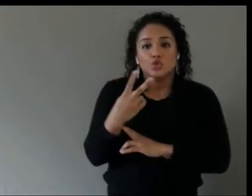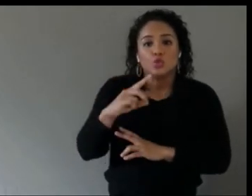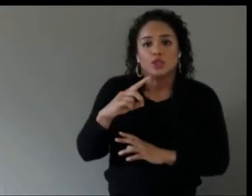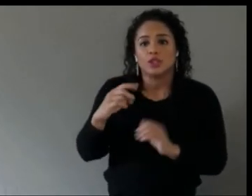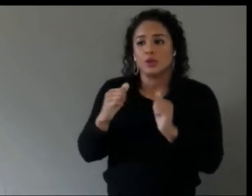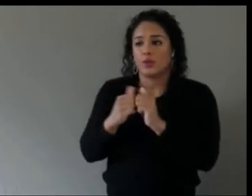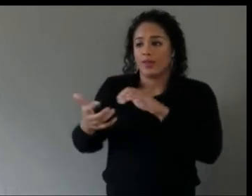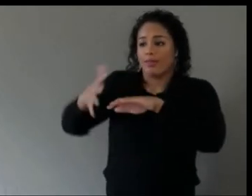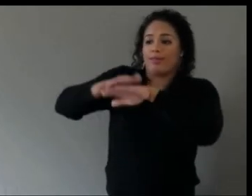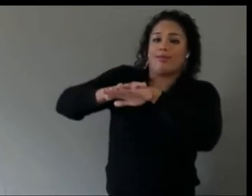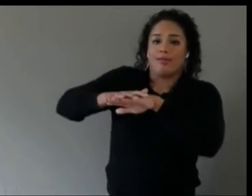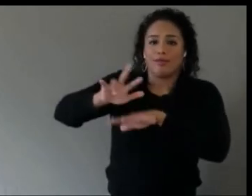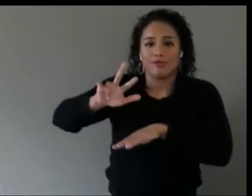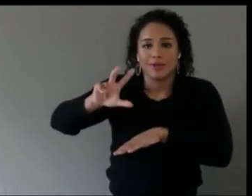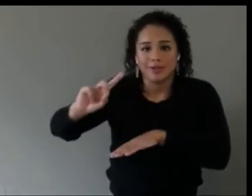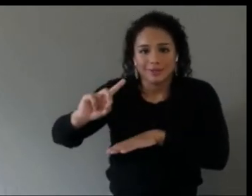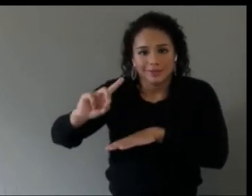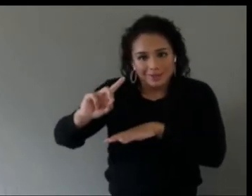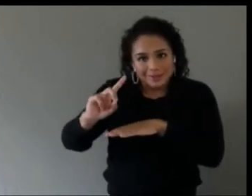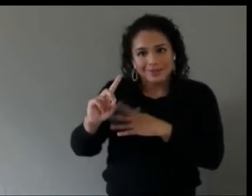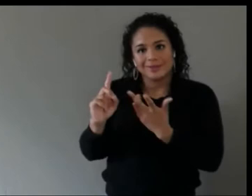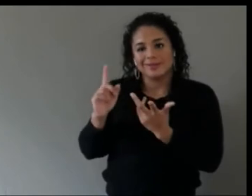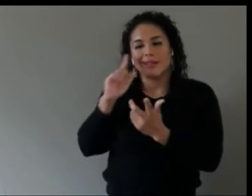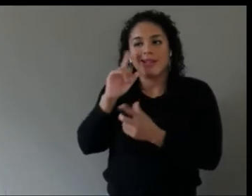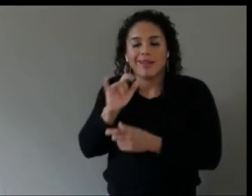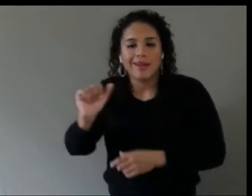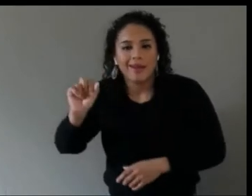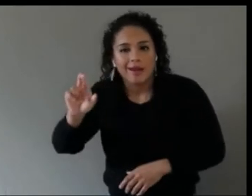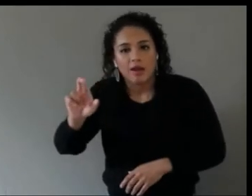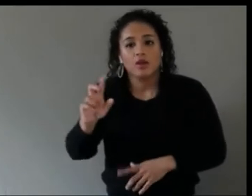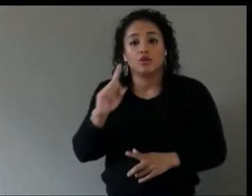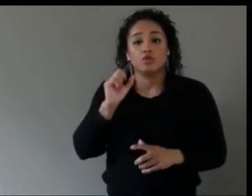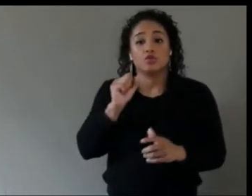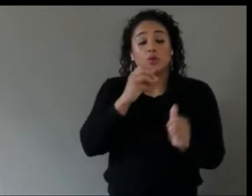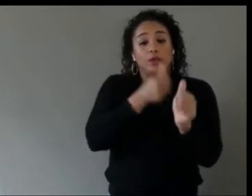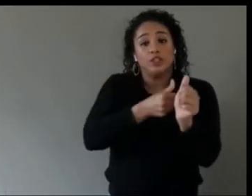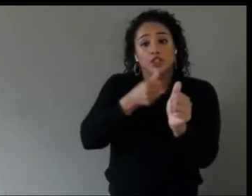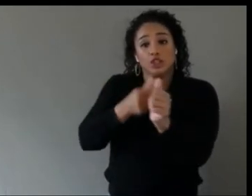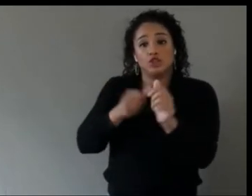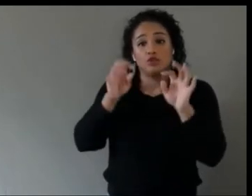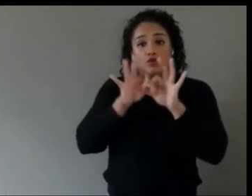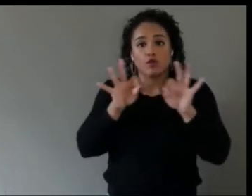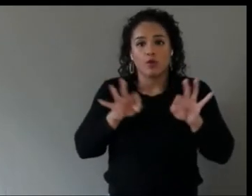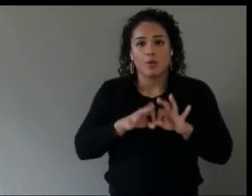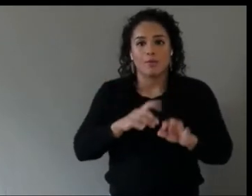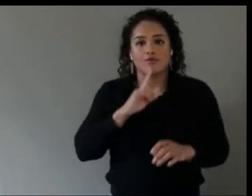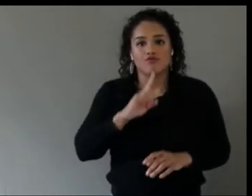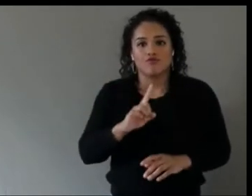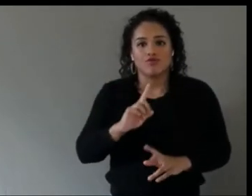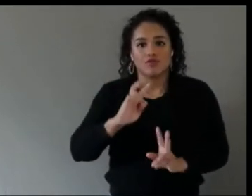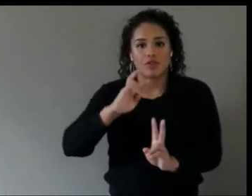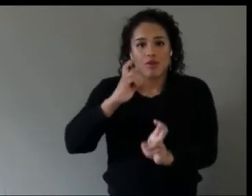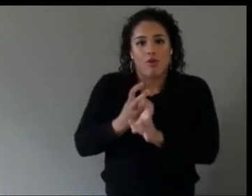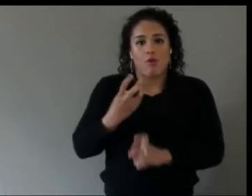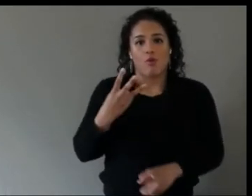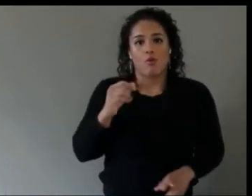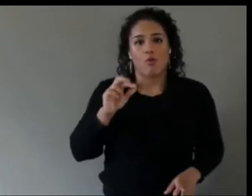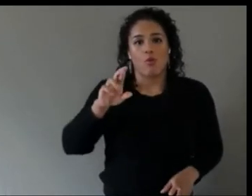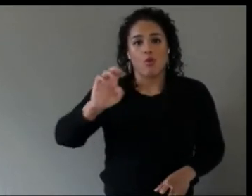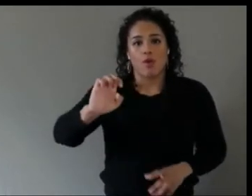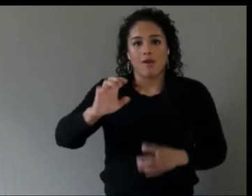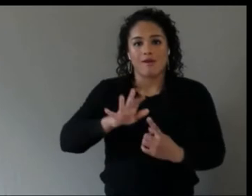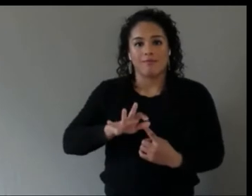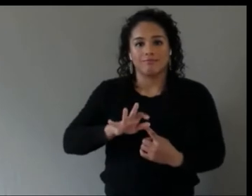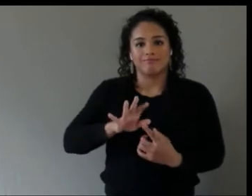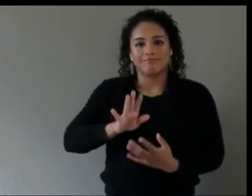So each of those formats, there's a hardware element to inclusion or exclusion, and it's a little bit different because